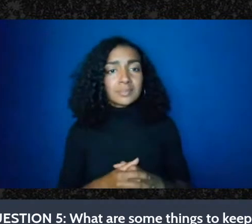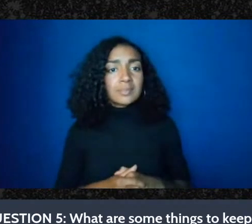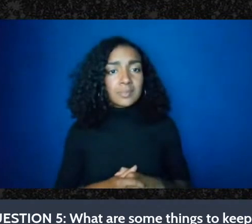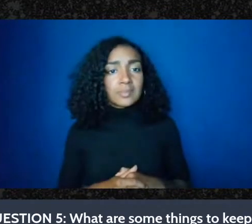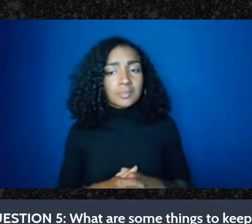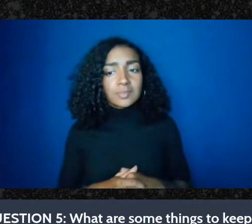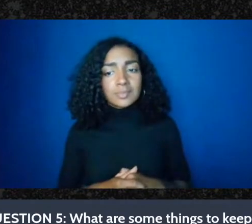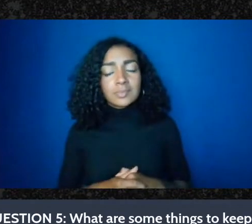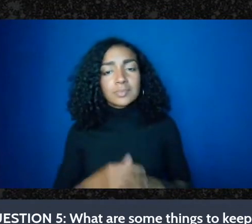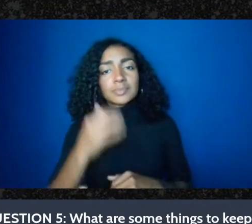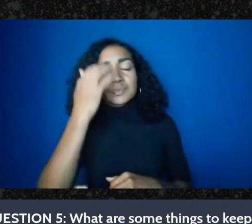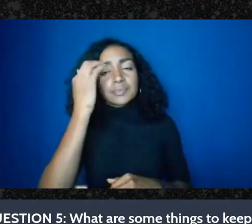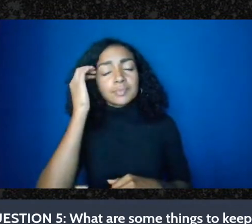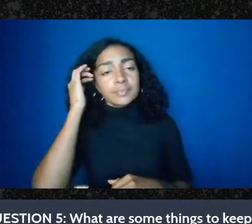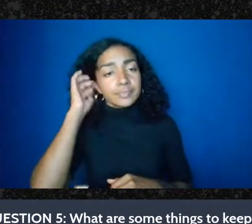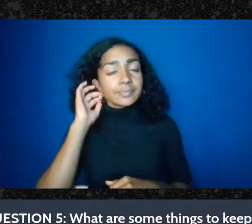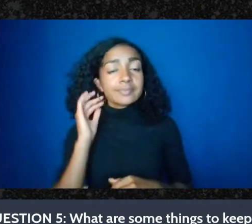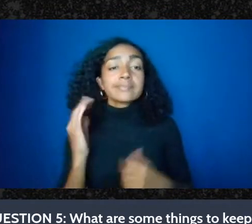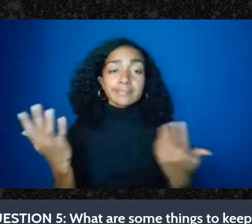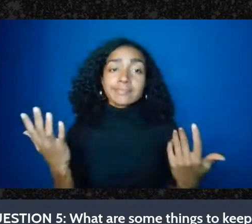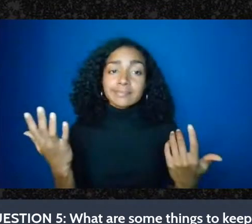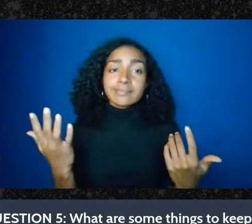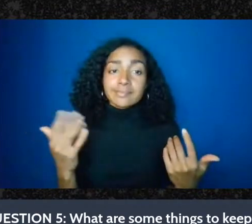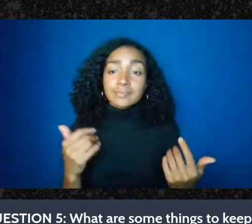probably because of that they're also really complicated to set up